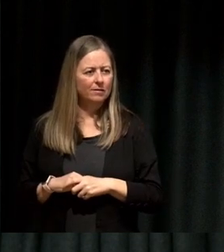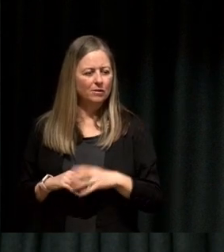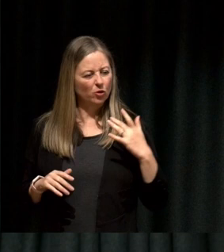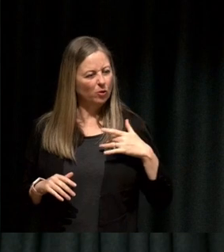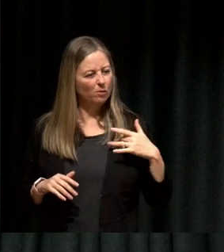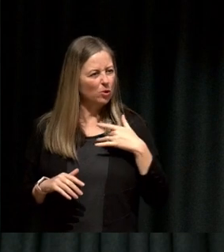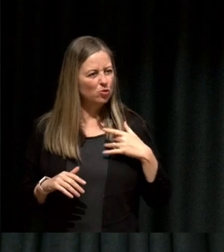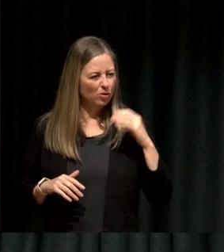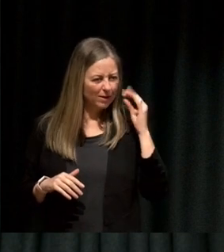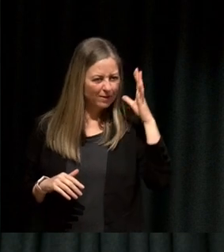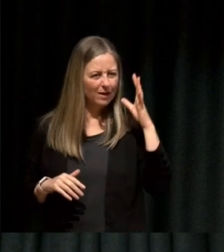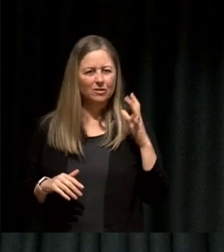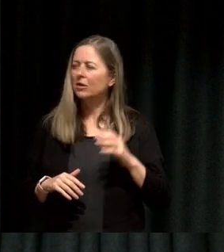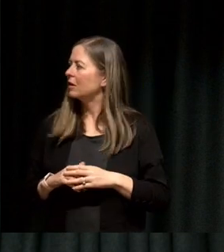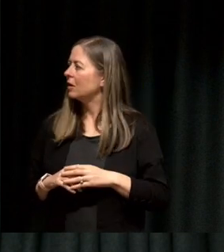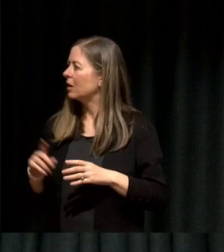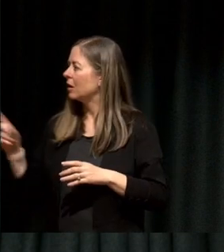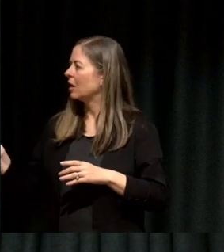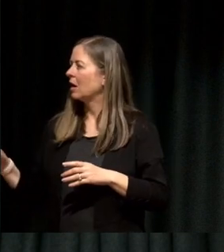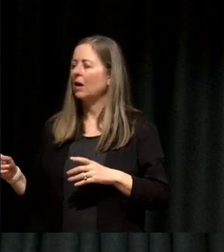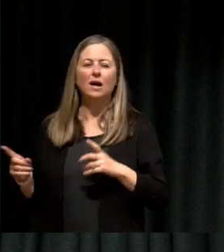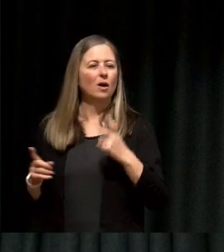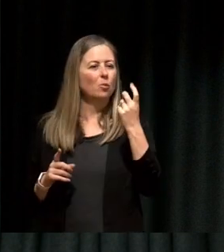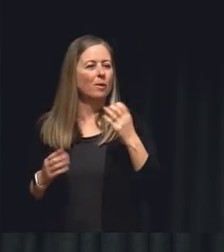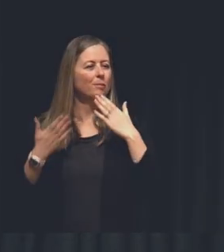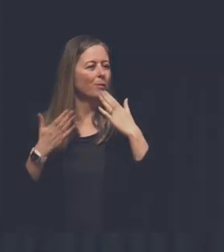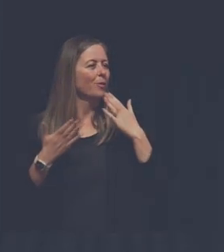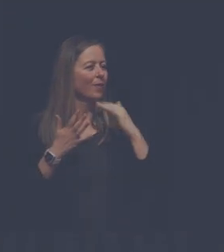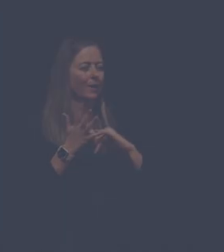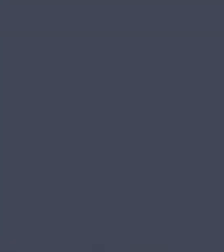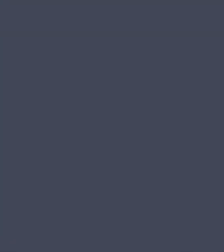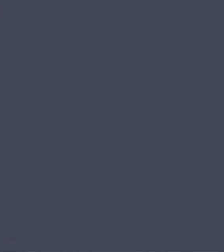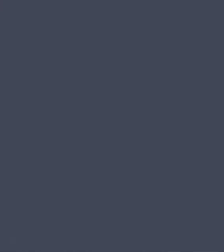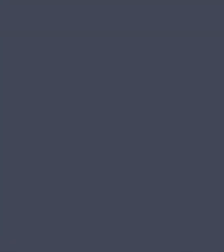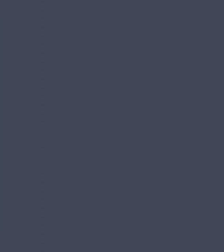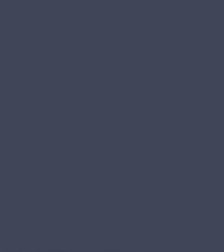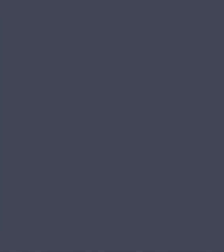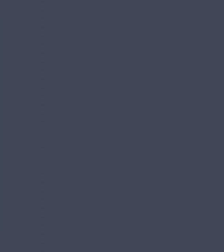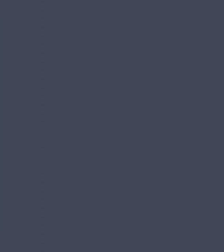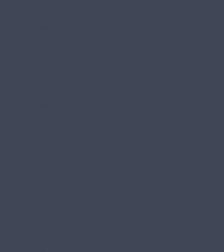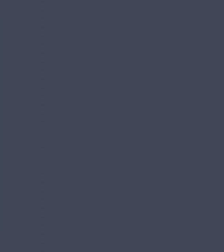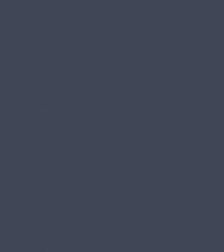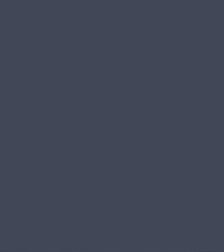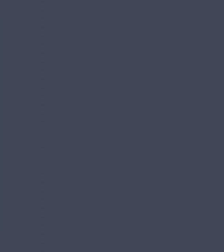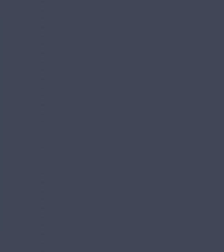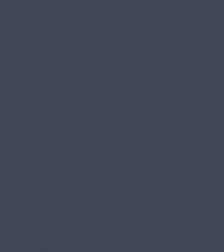Michael: I think that's a great challenge, and one more thank you for Sandeep. And then we can head off to lunch in the same room that we came from,